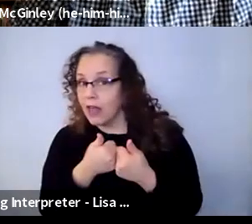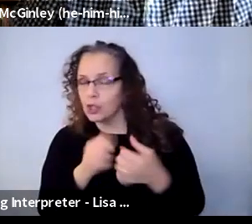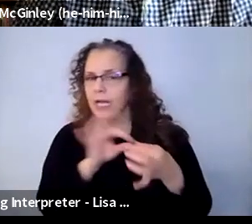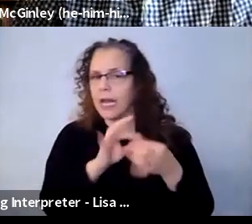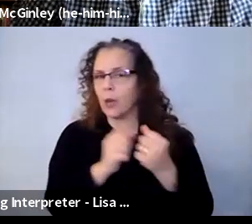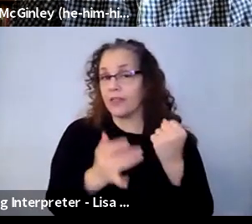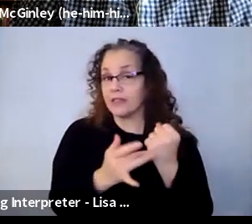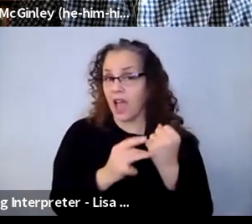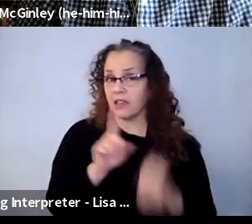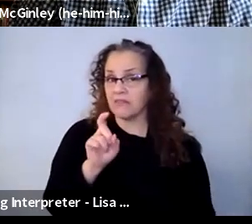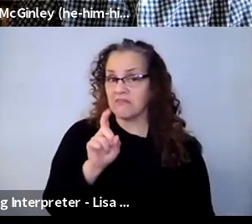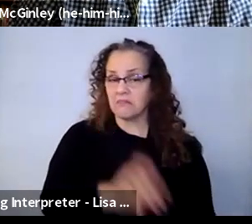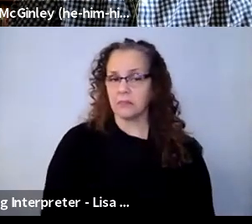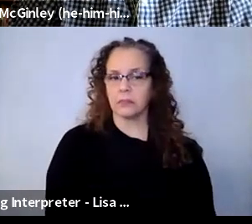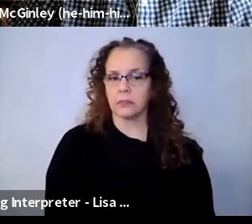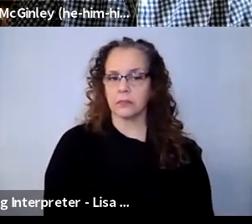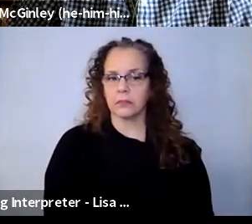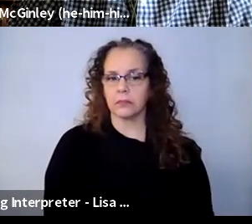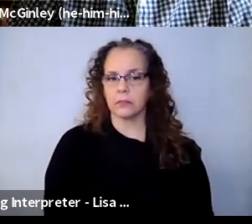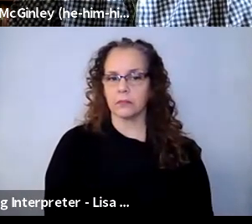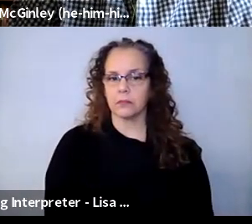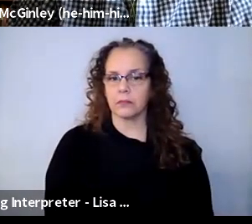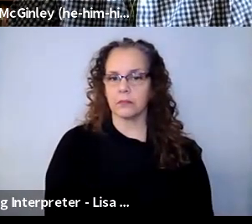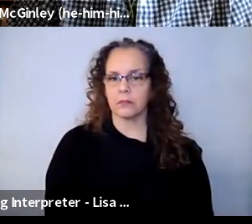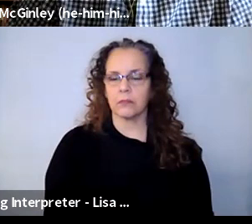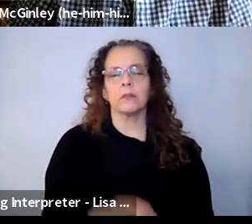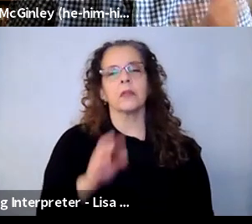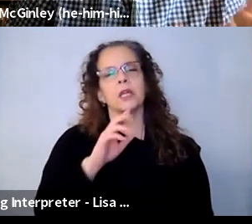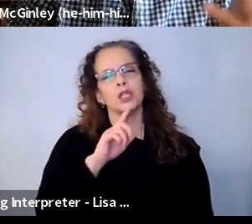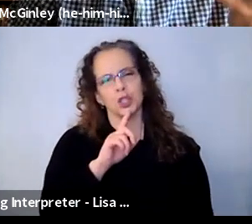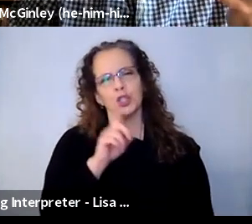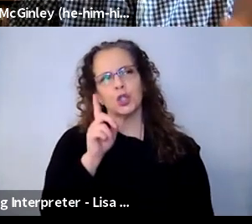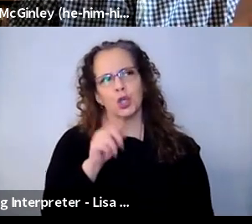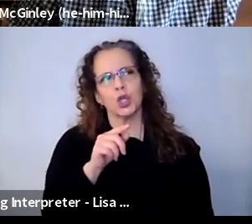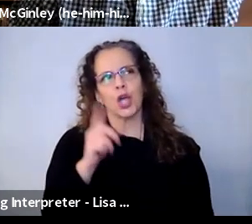Paul Brewster McGinley: Sure, I think the Google Slides and